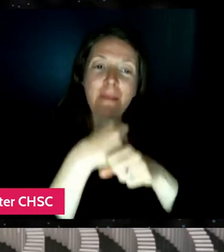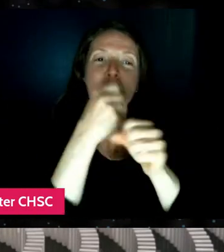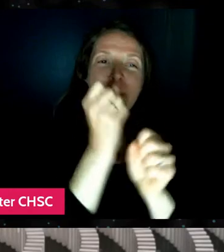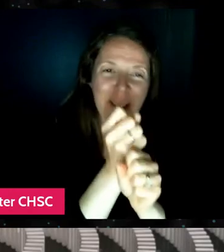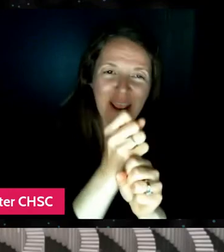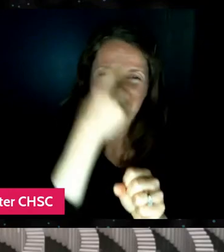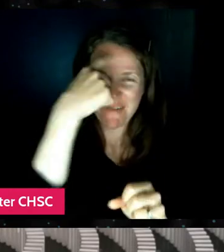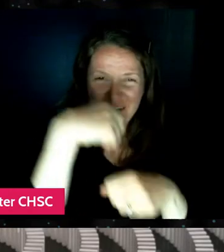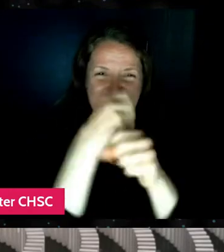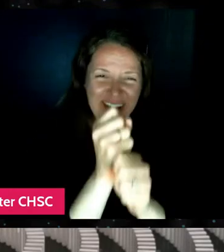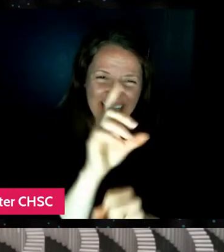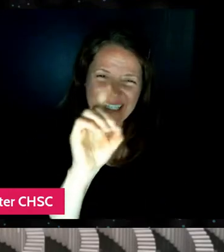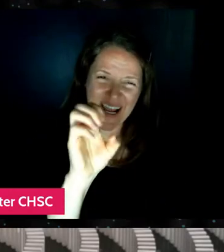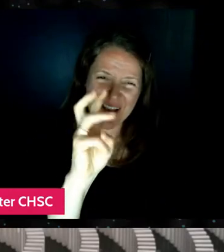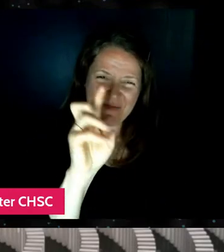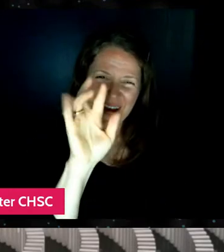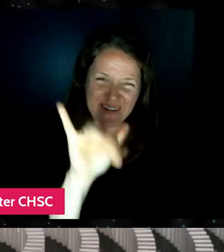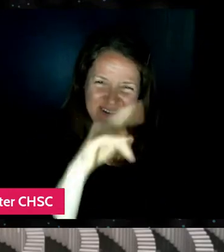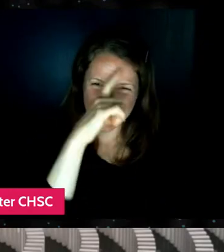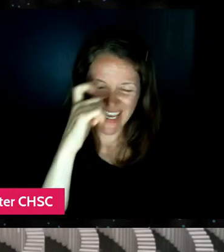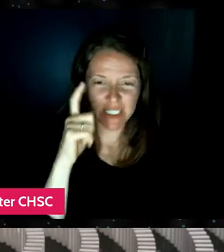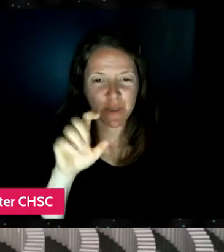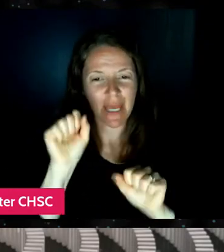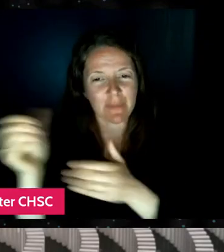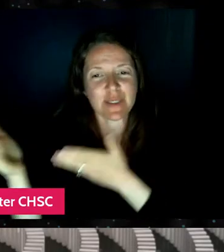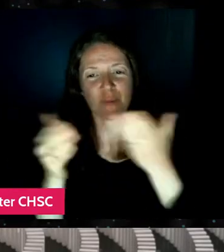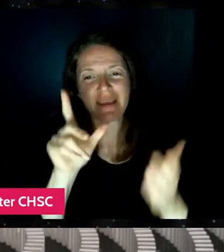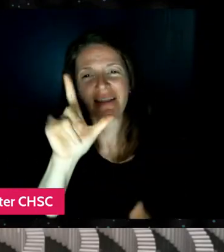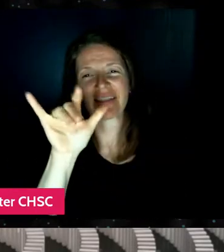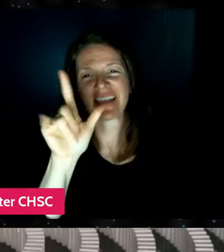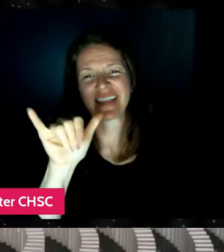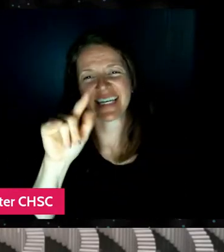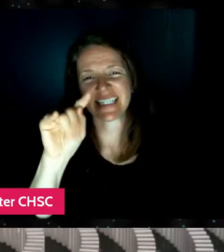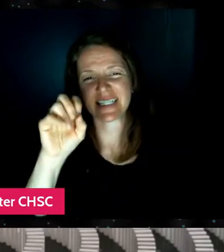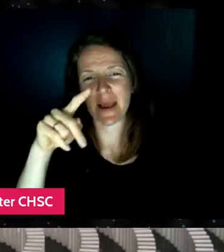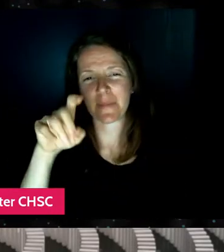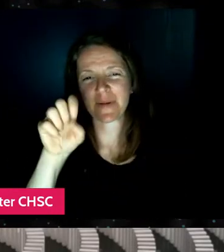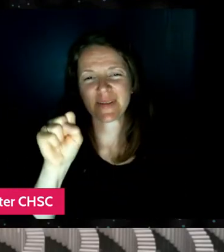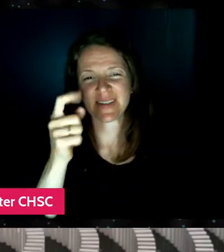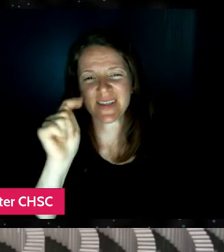'cause you were able to bring "Lily Topples The World" to us tonight and bring Lily to all of our living rooms,